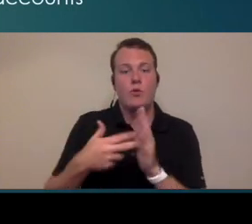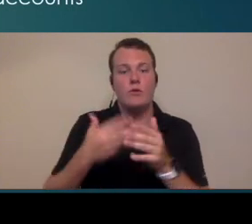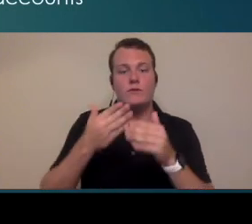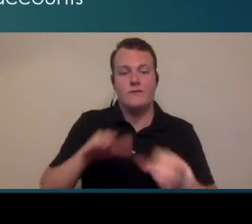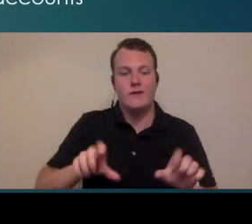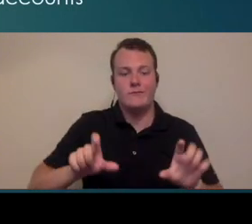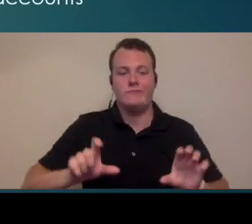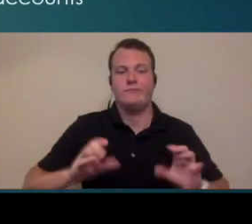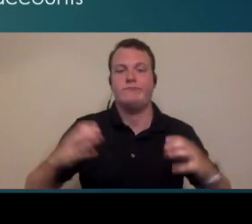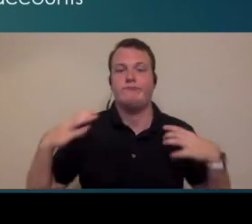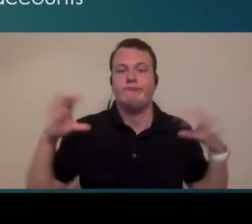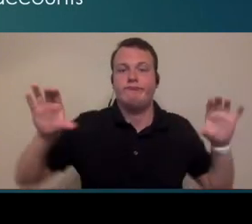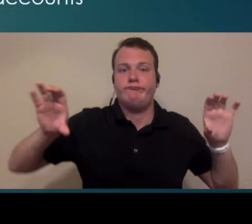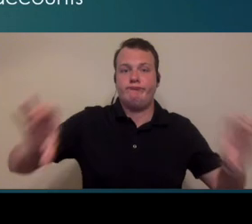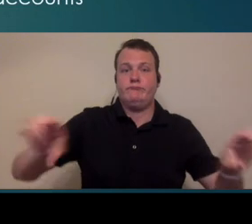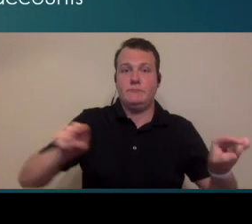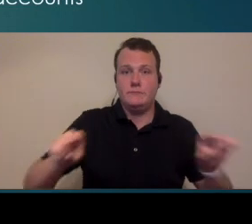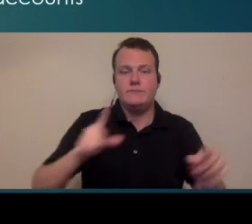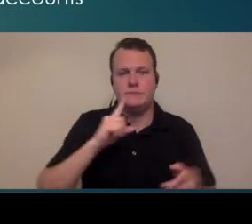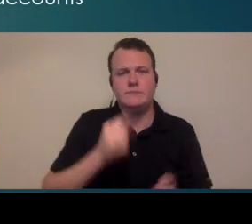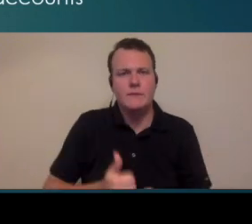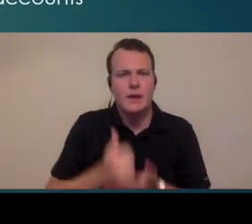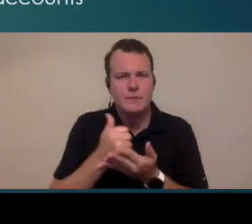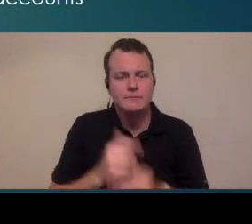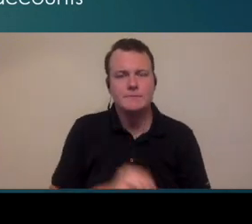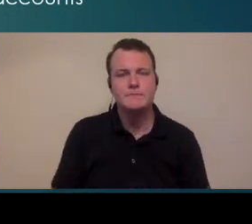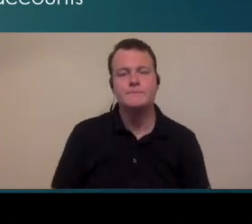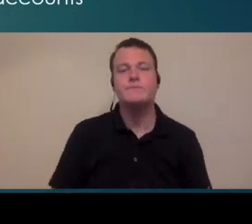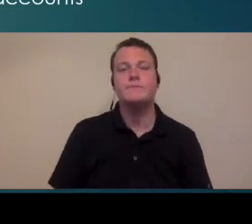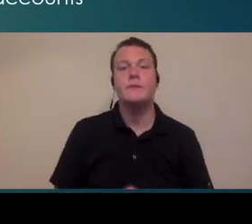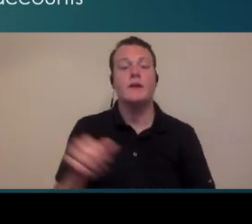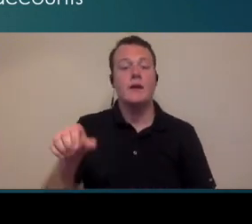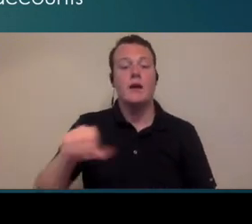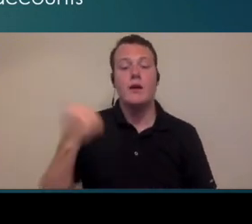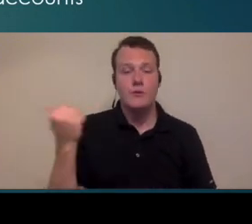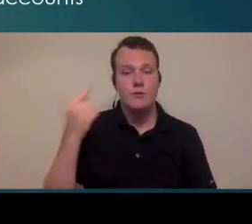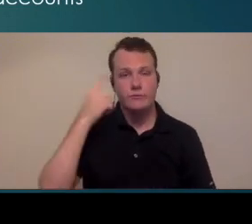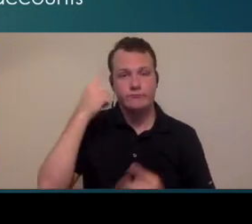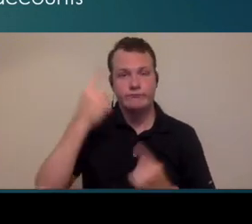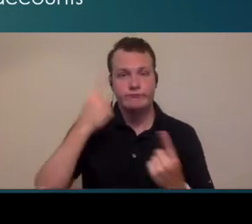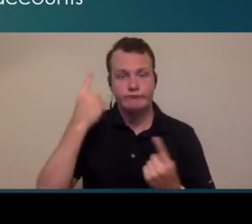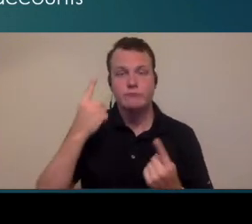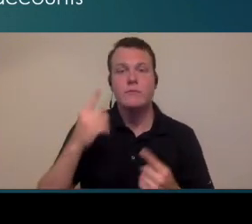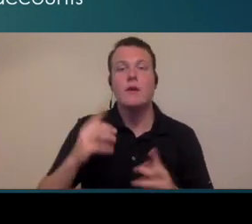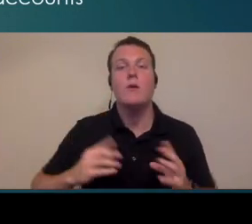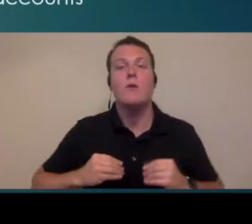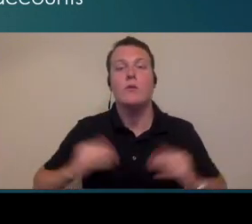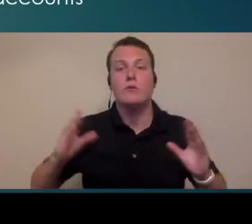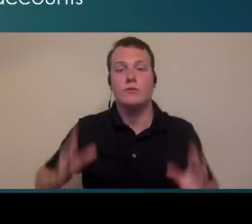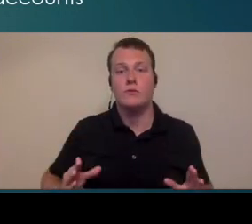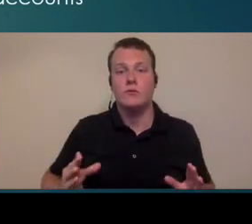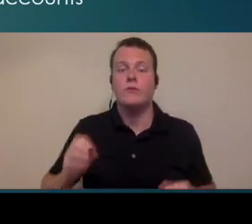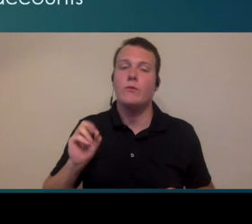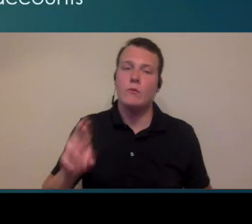would be more helpful the other part of this is you know as the owner of the